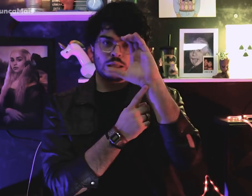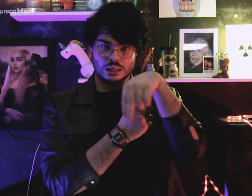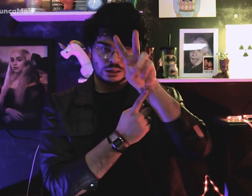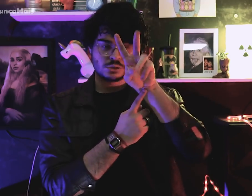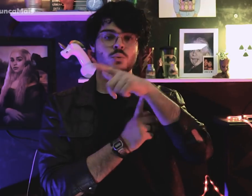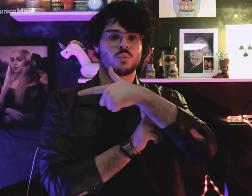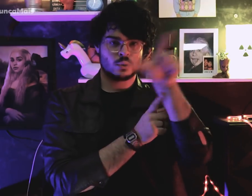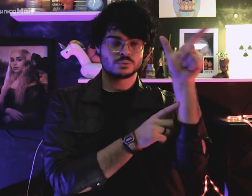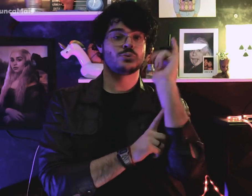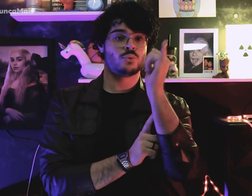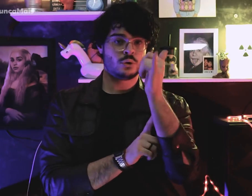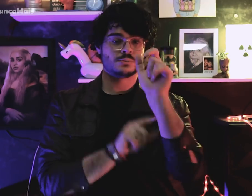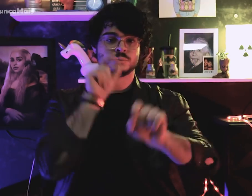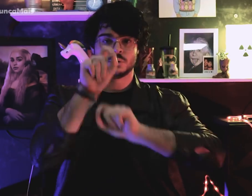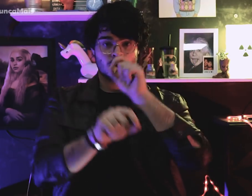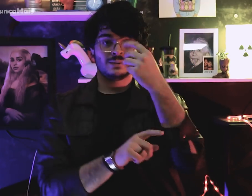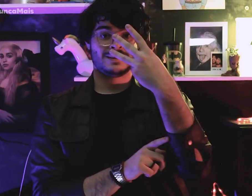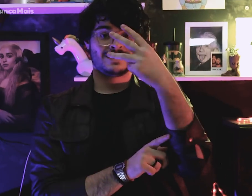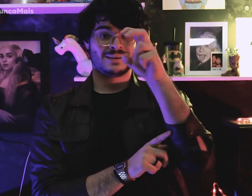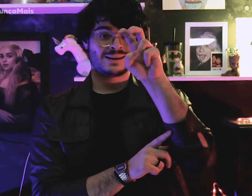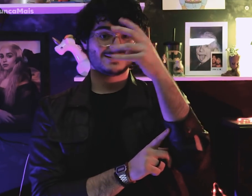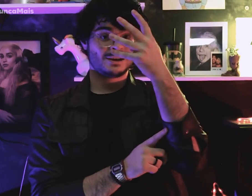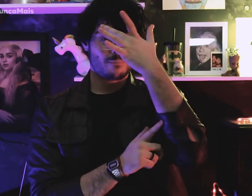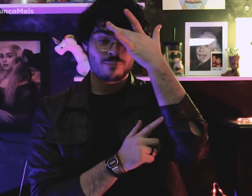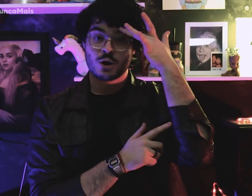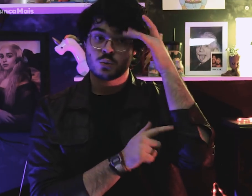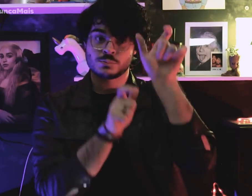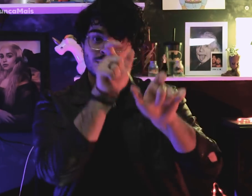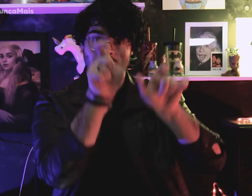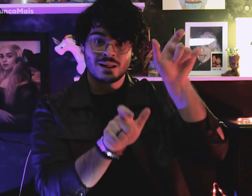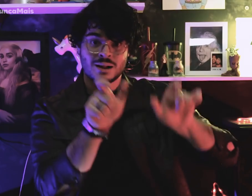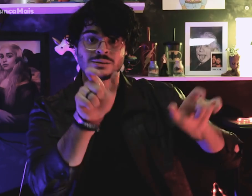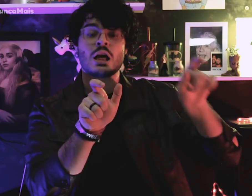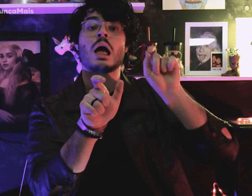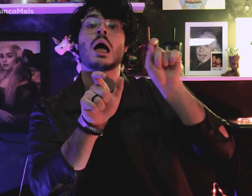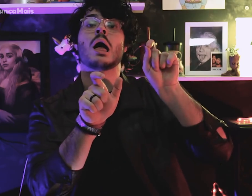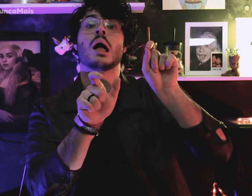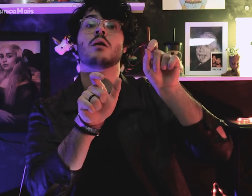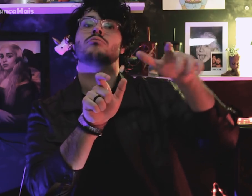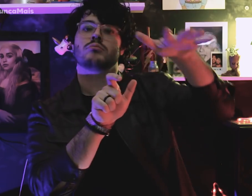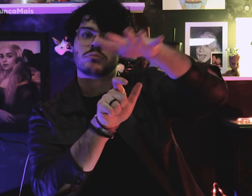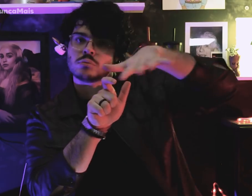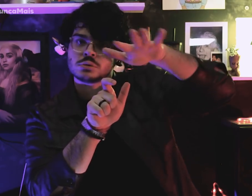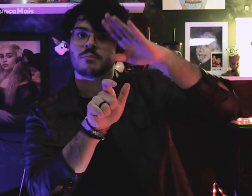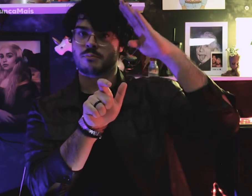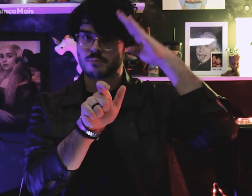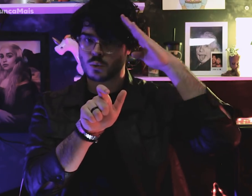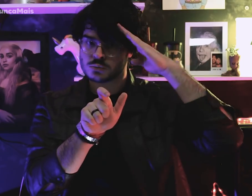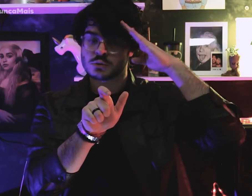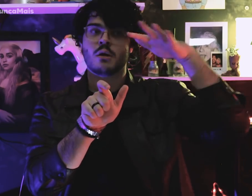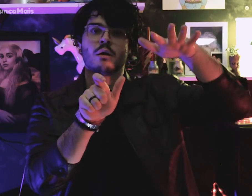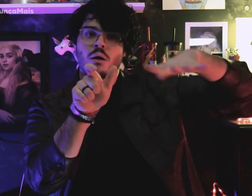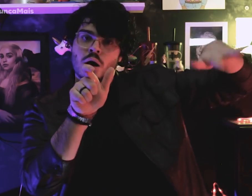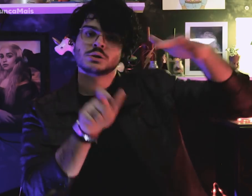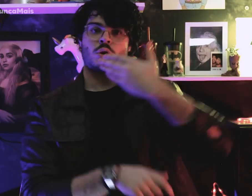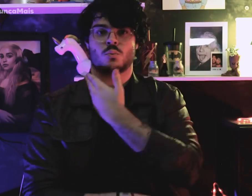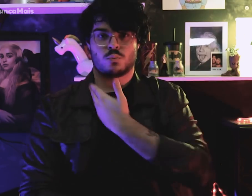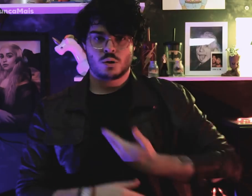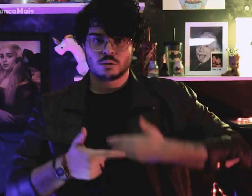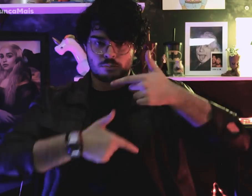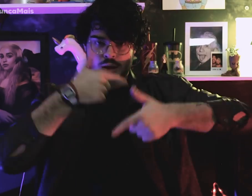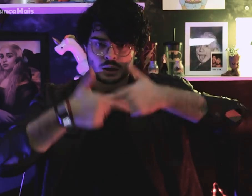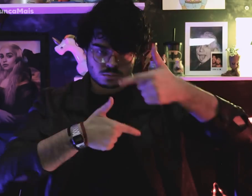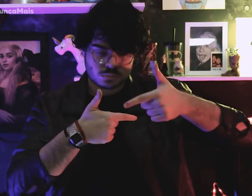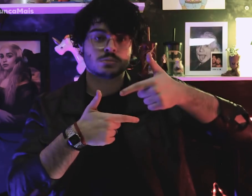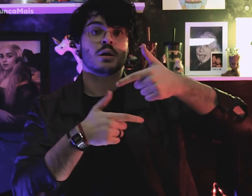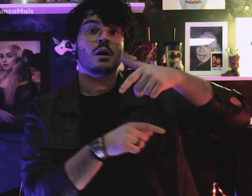Outro relatório da CNV confirmou que 354 pessoas, entre militares, agentes do Estado